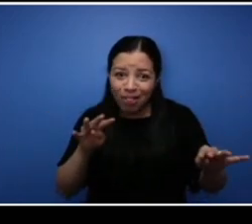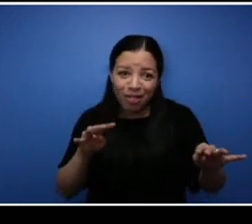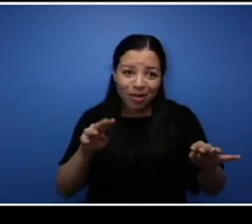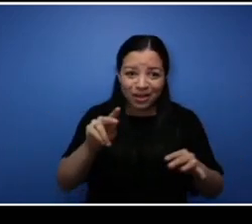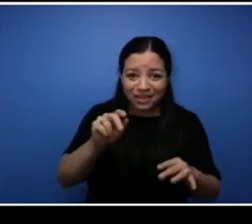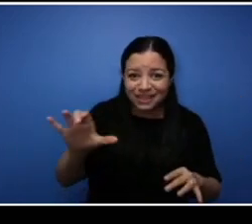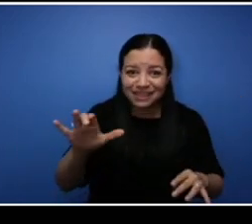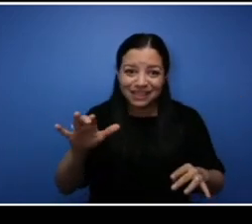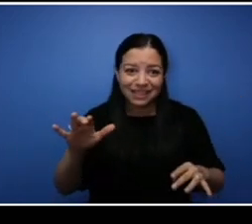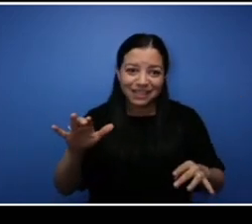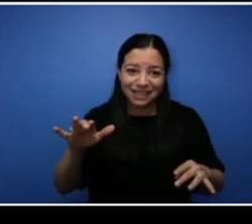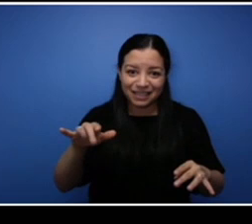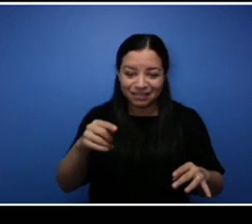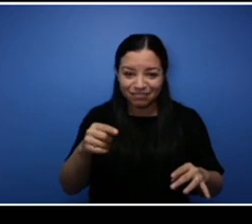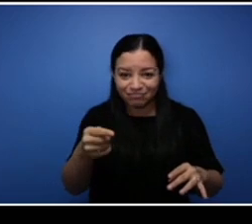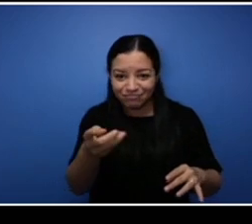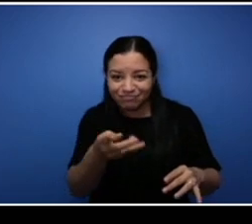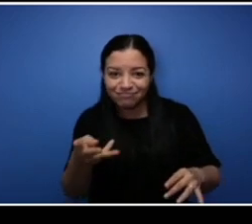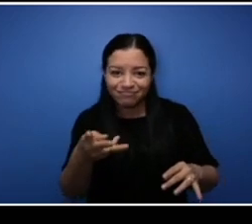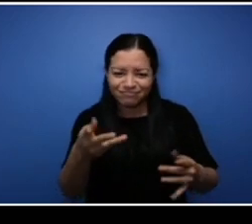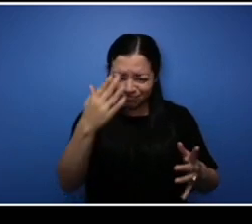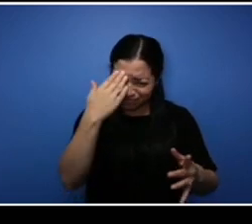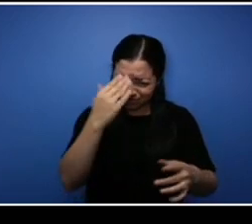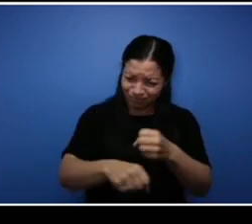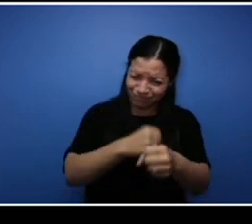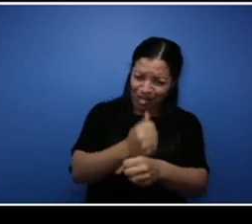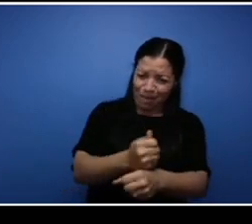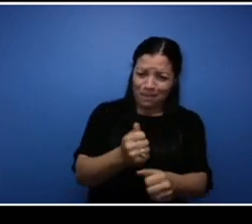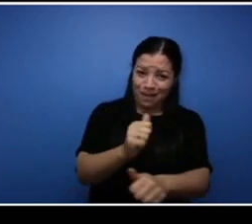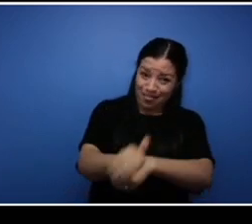know that you guys are alumni and doing great things. So I really want to thank each and